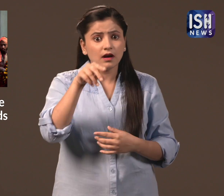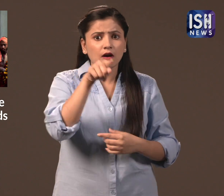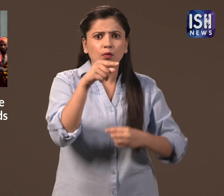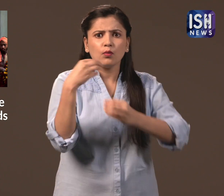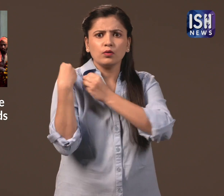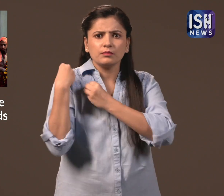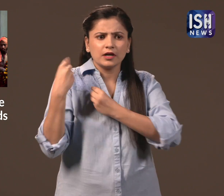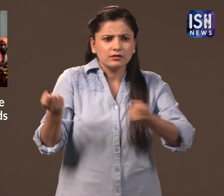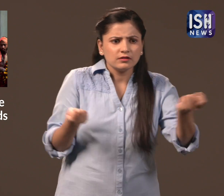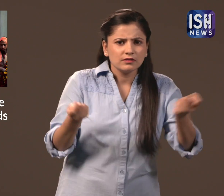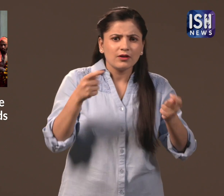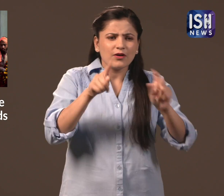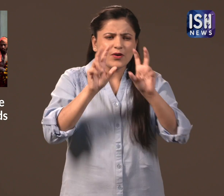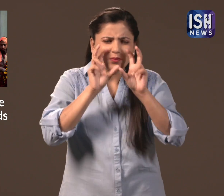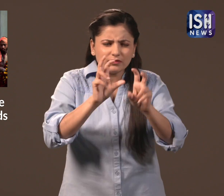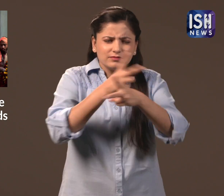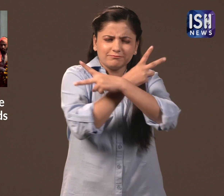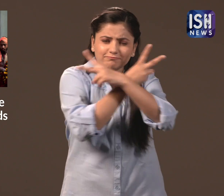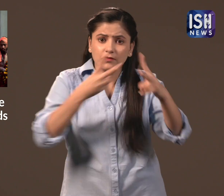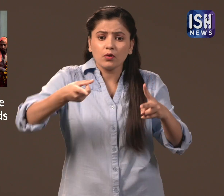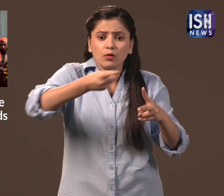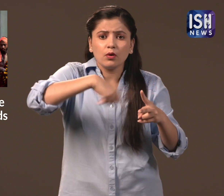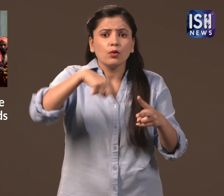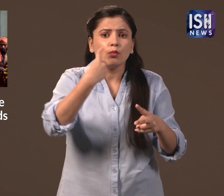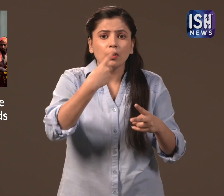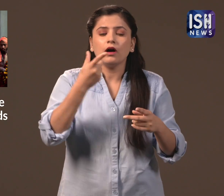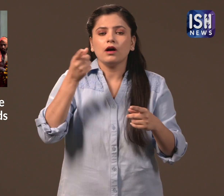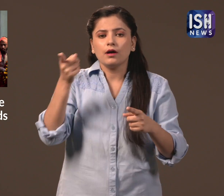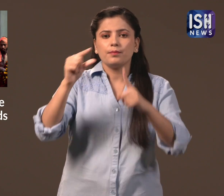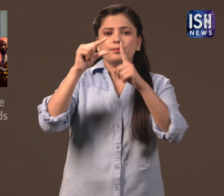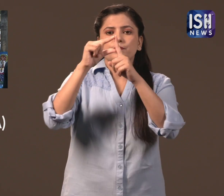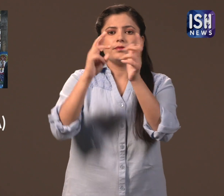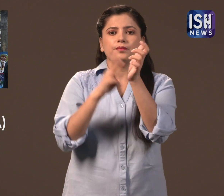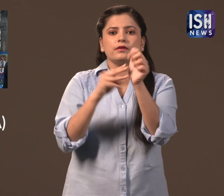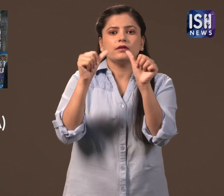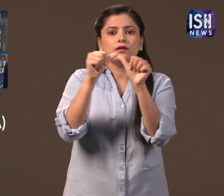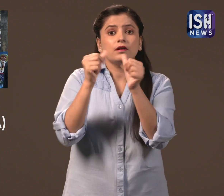Pragyaraj Mela Authorities (PMA) were responsible to manage them.